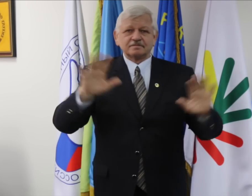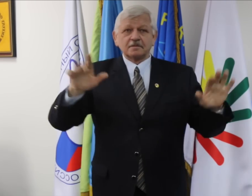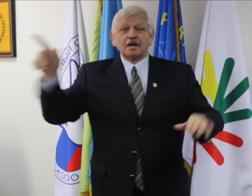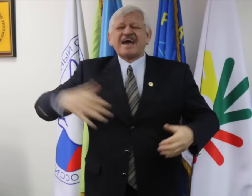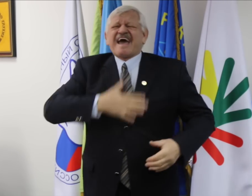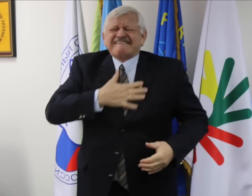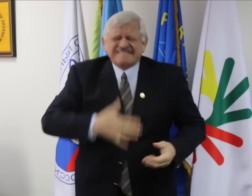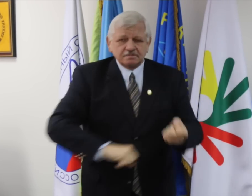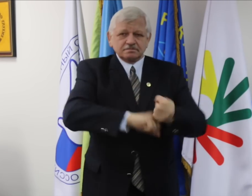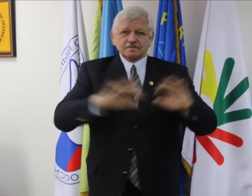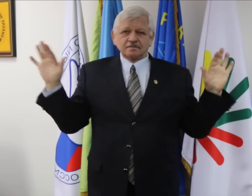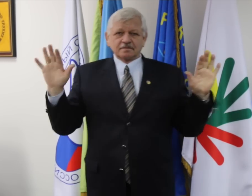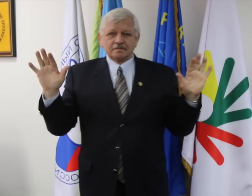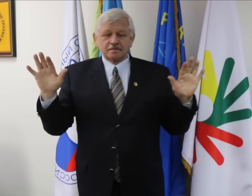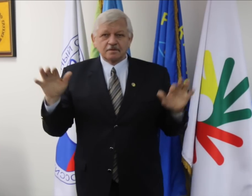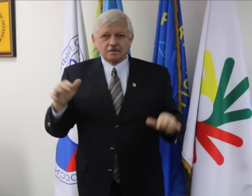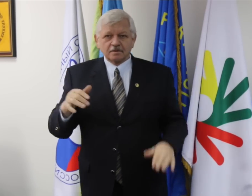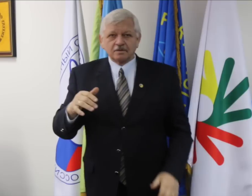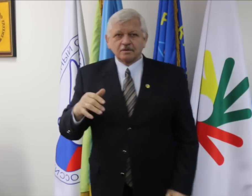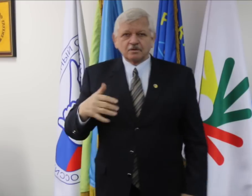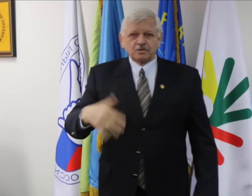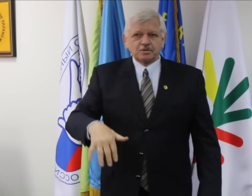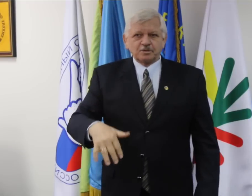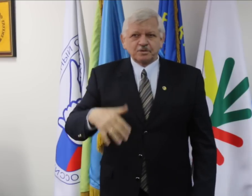She did not give exact figures.